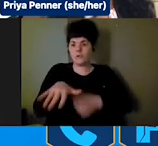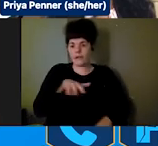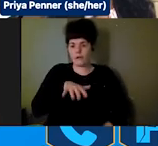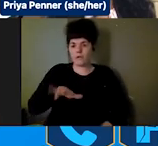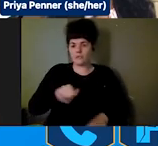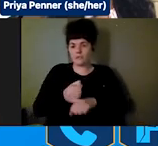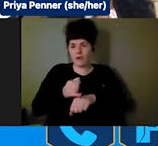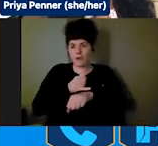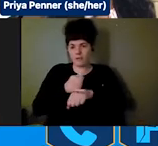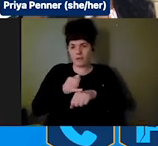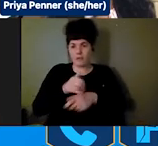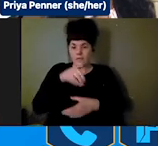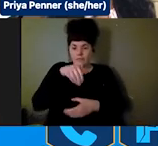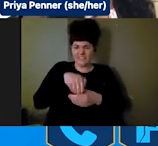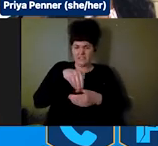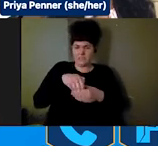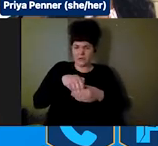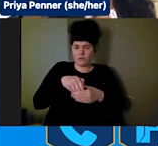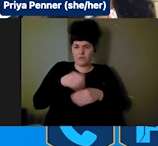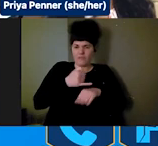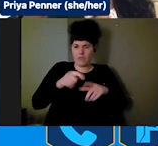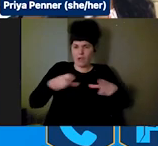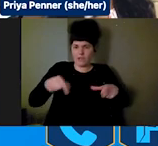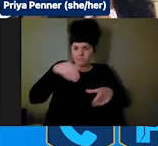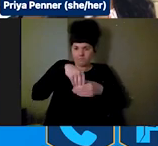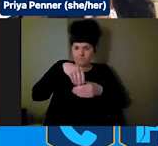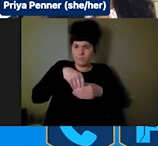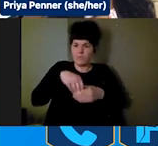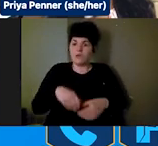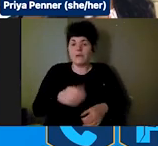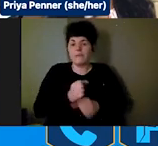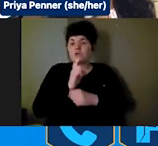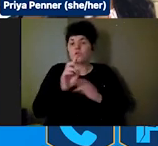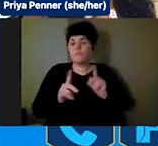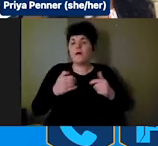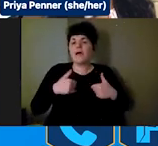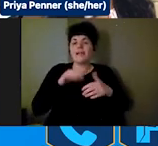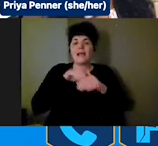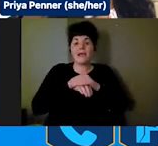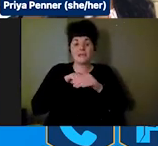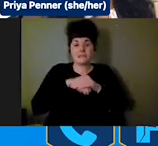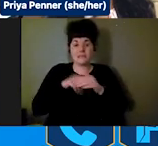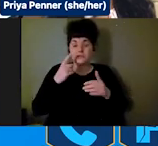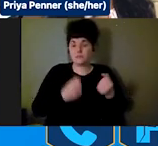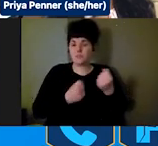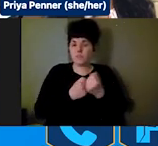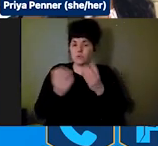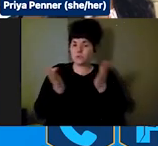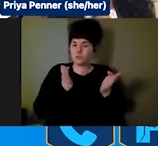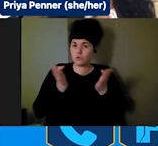island, making sure that folks had access to supports and services, durable medical equipment, supplies, and